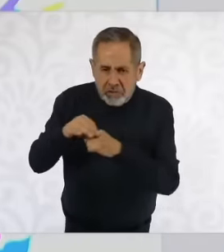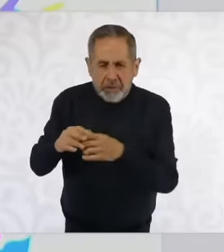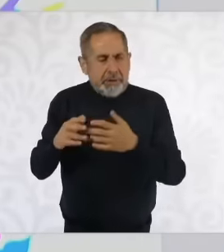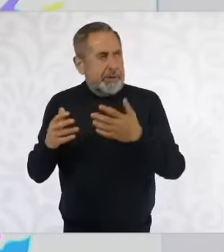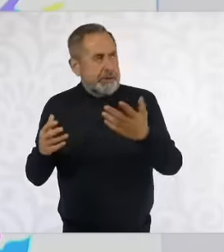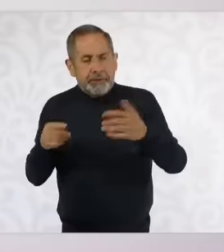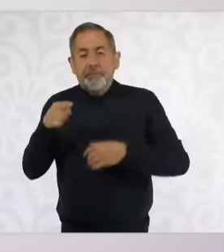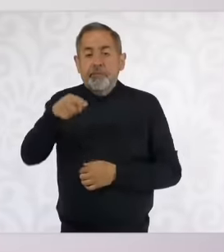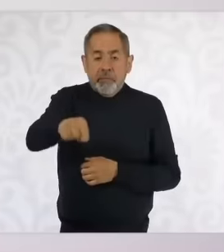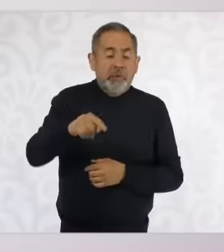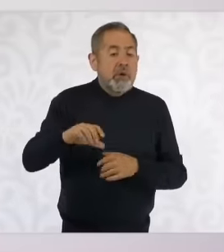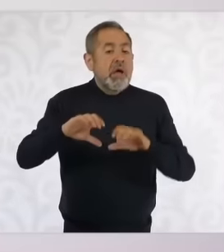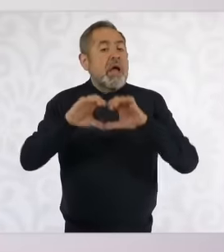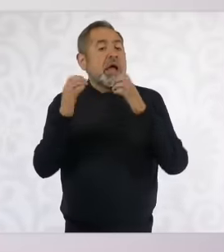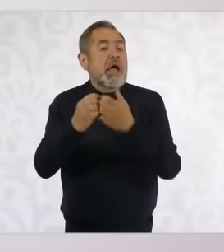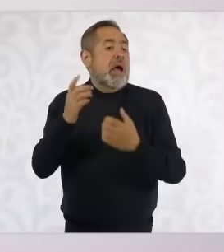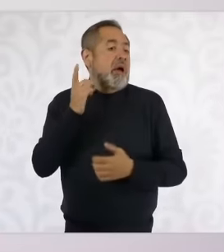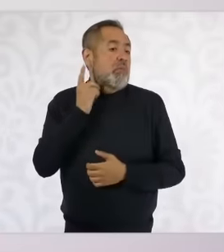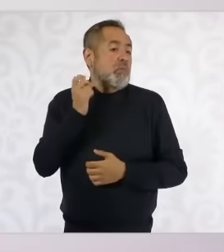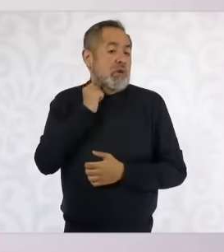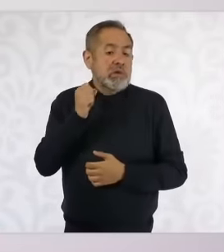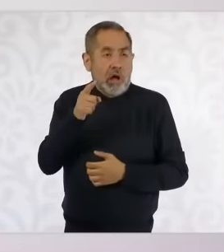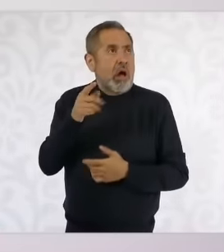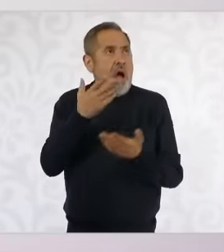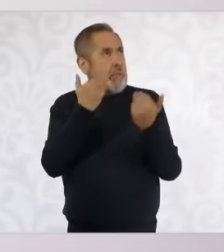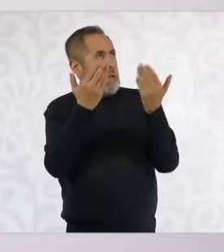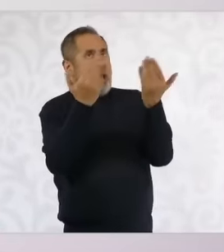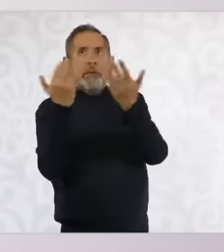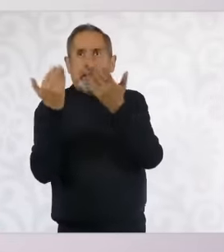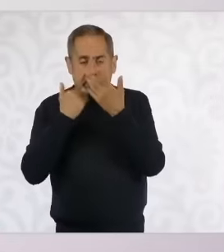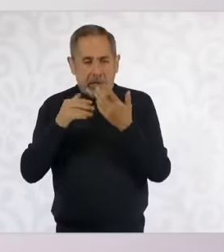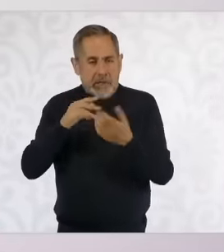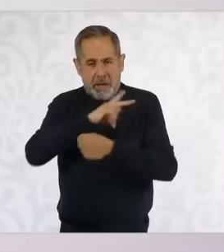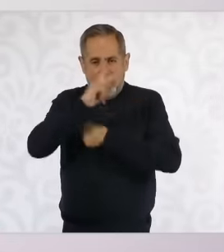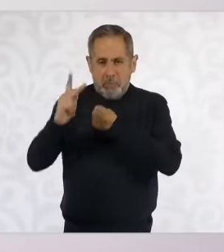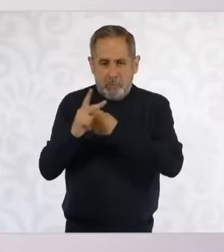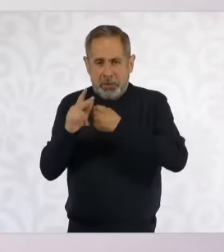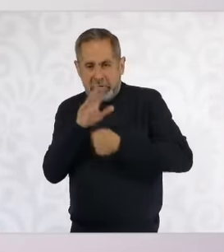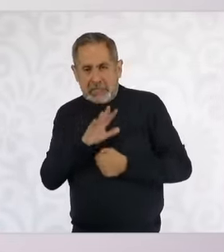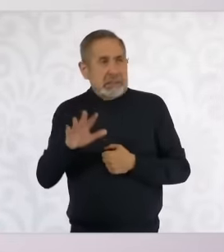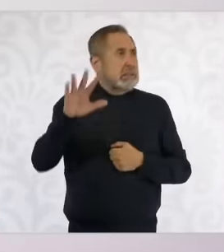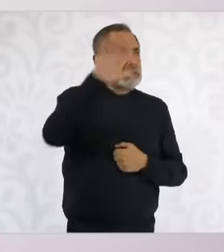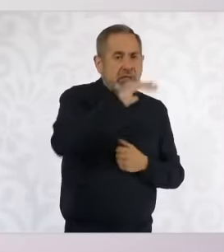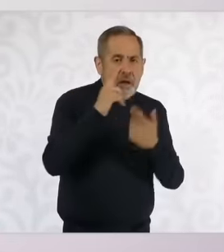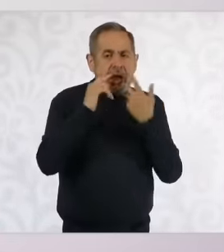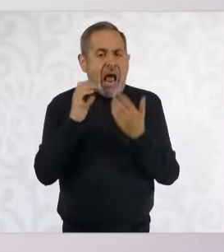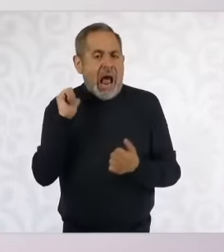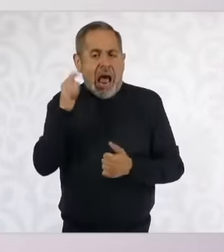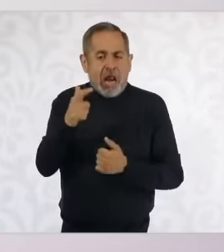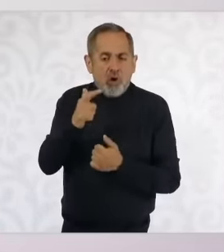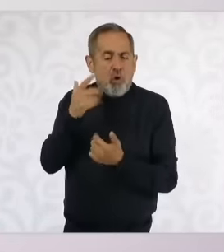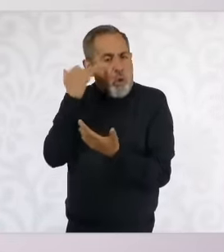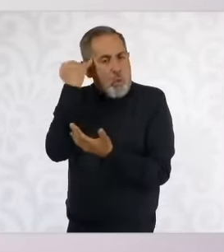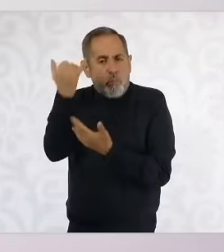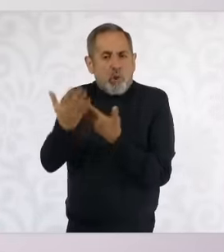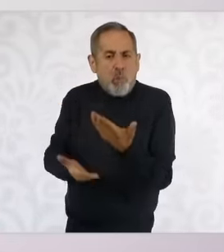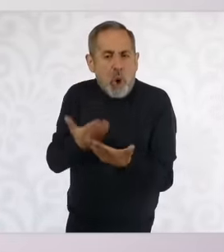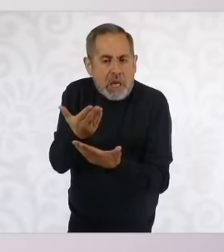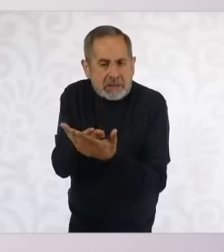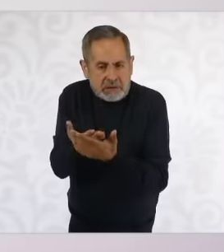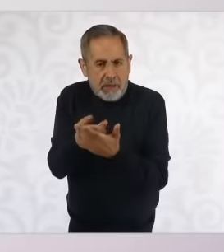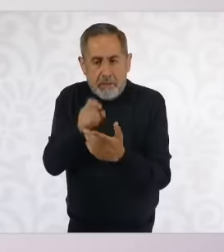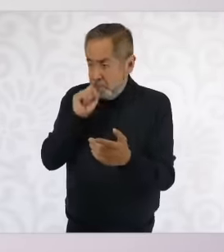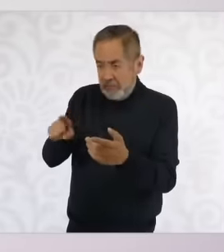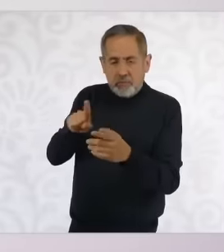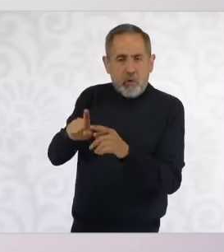the country in case there is any additional proposal on the one sent by the president